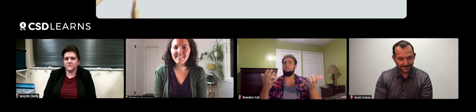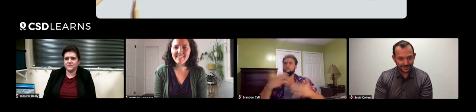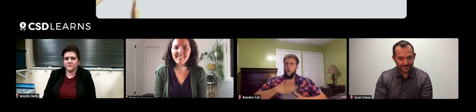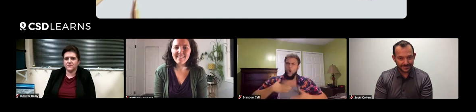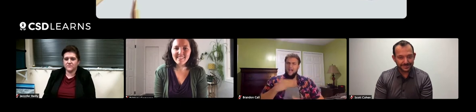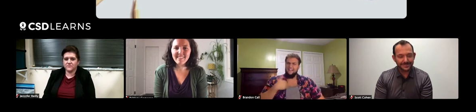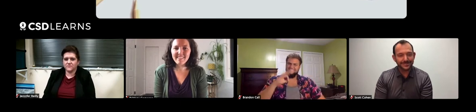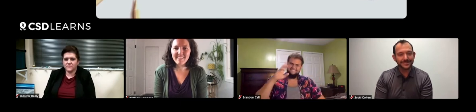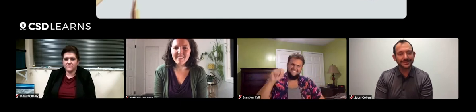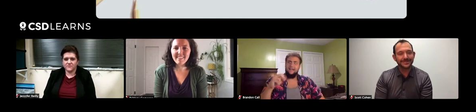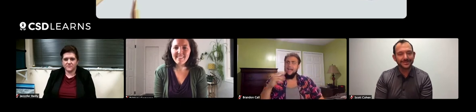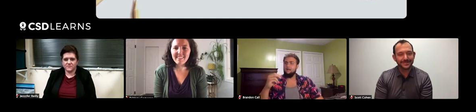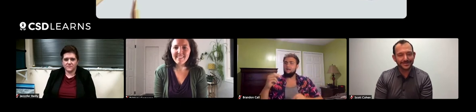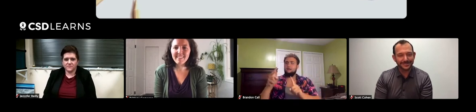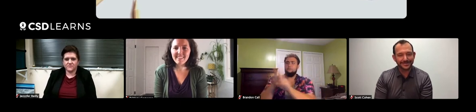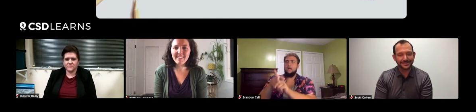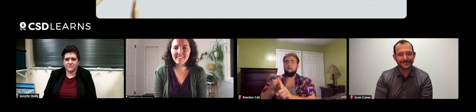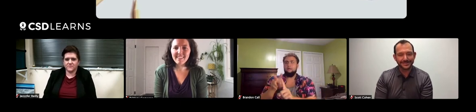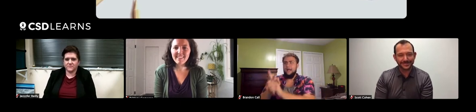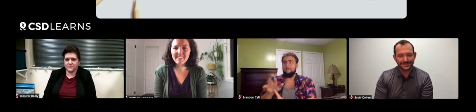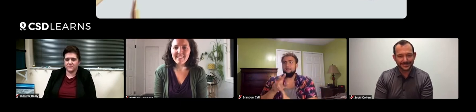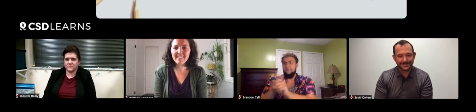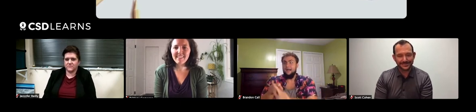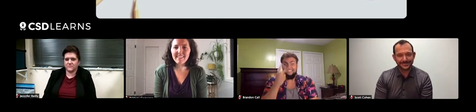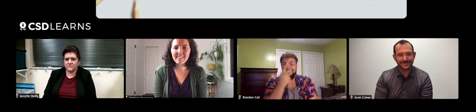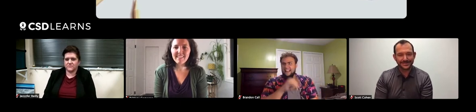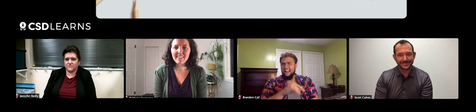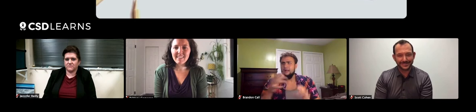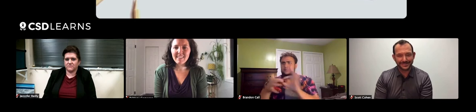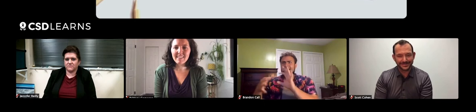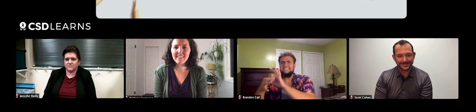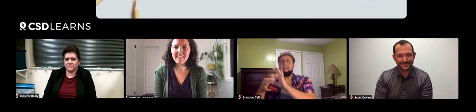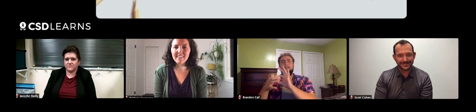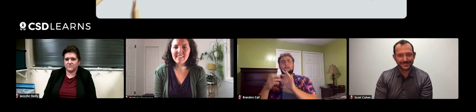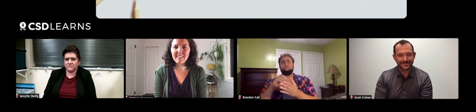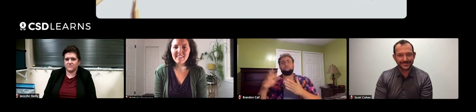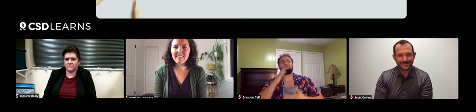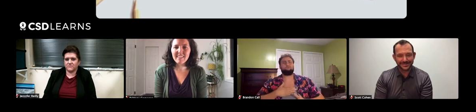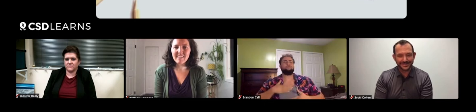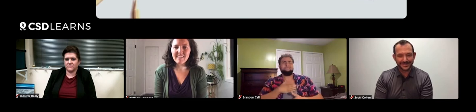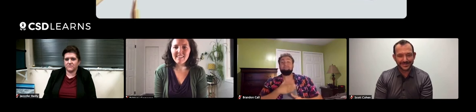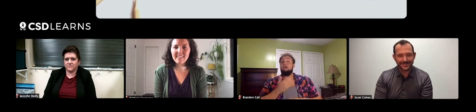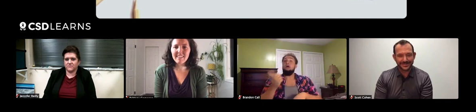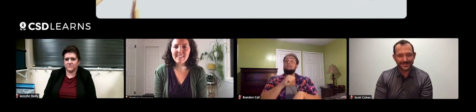I've found a fun way to motivate them and to get them to connect the scientific names to the bugs and insects.